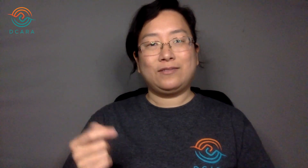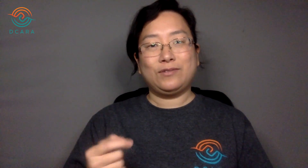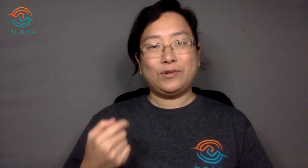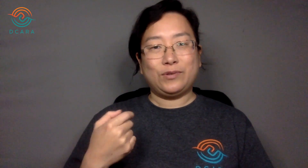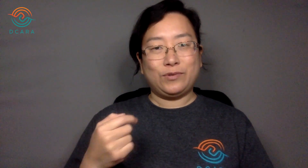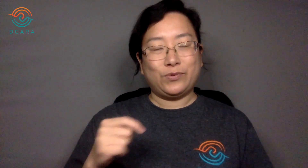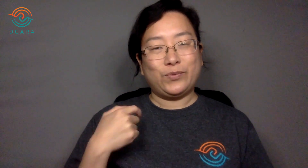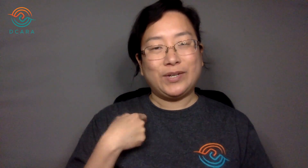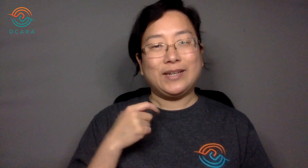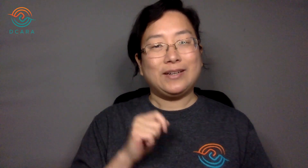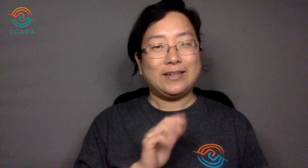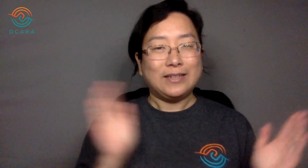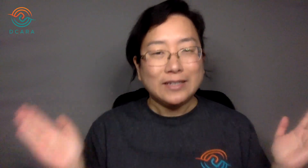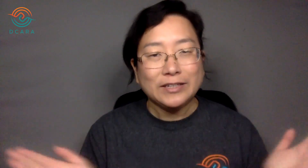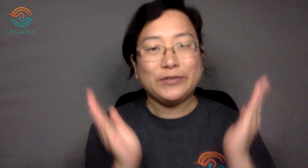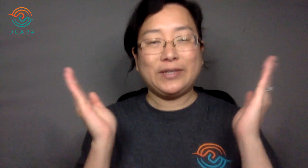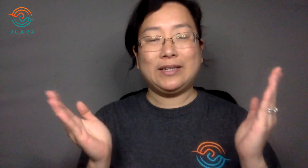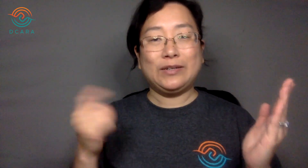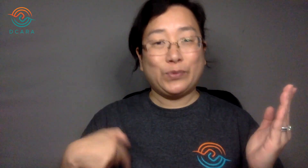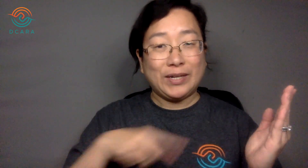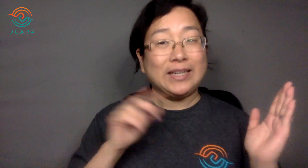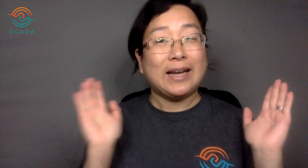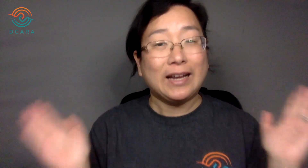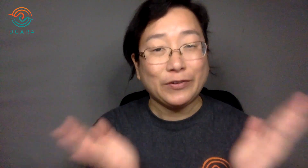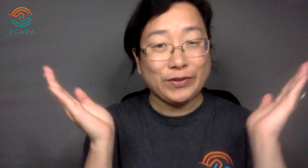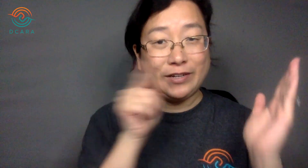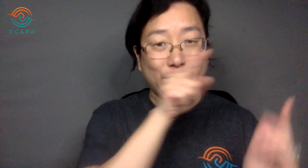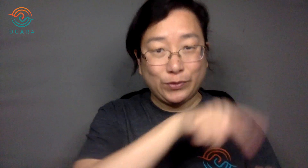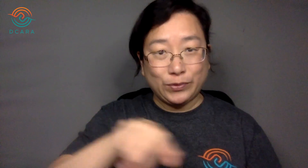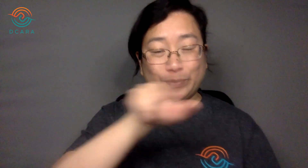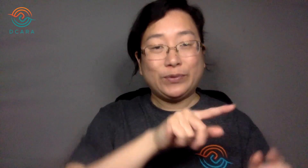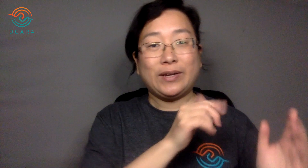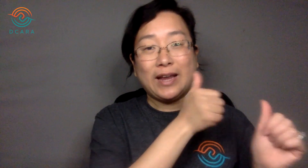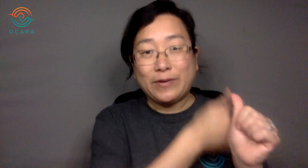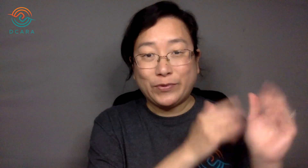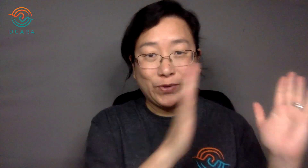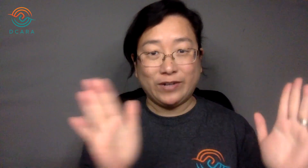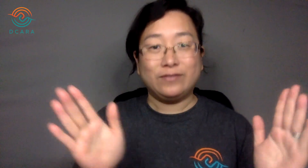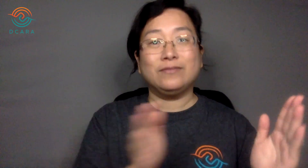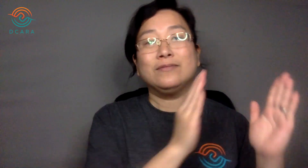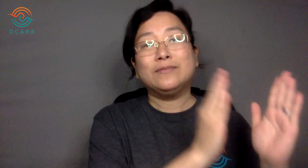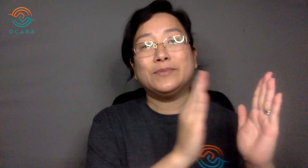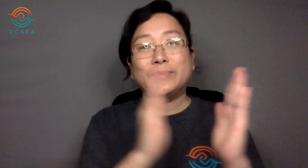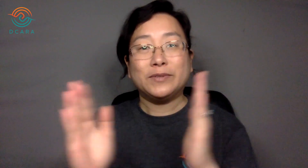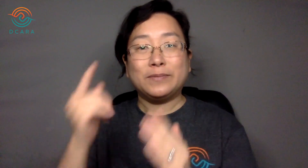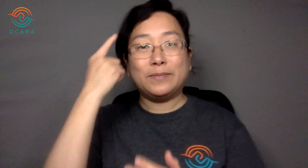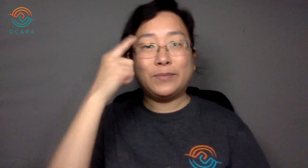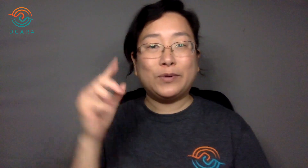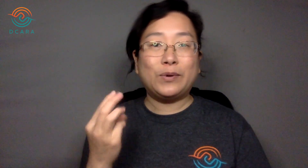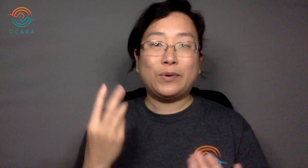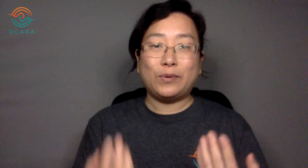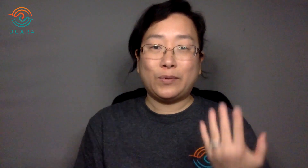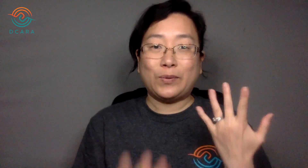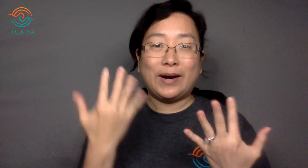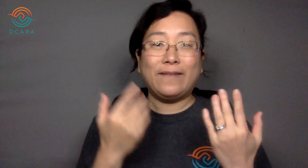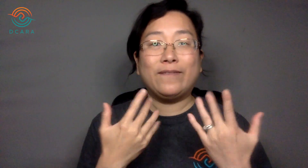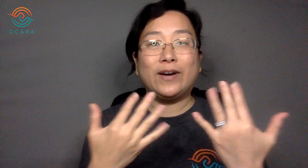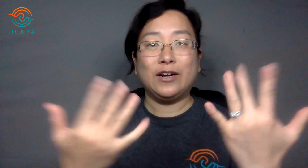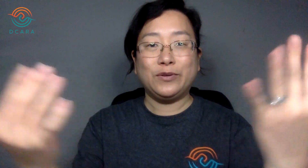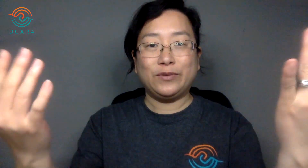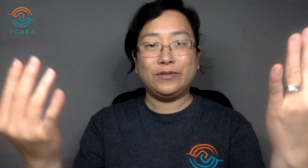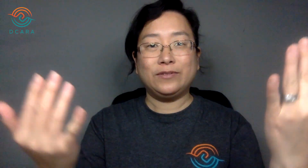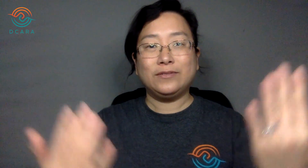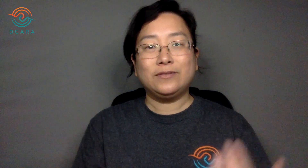We encourage everyone to be prepared for wildfire.